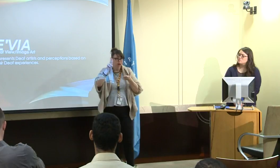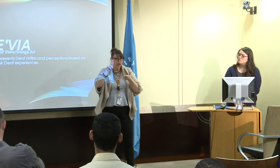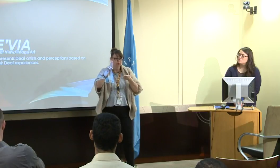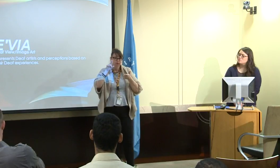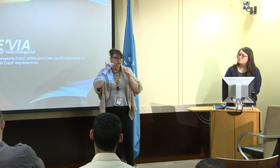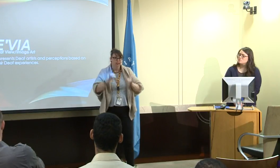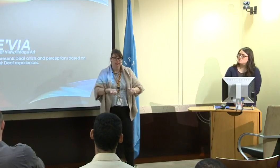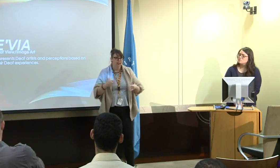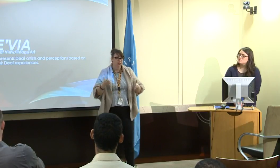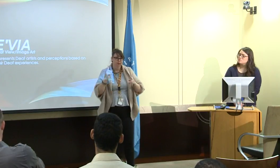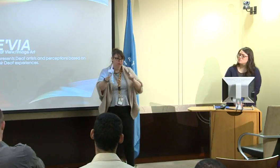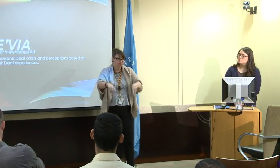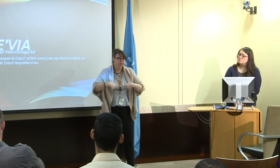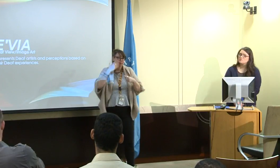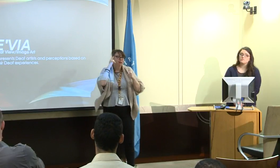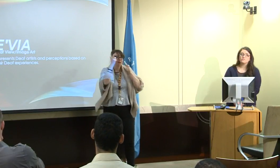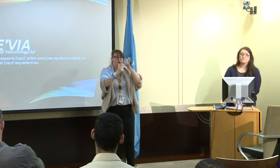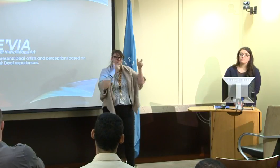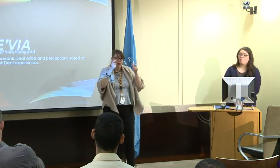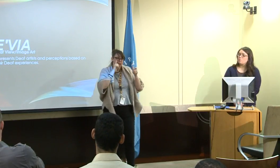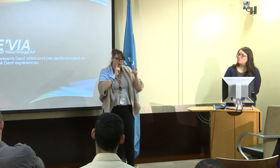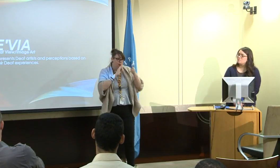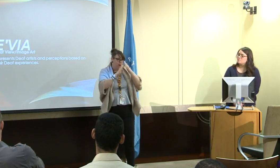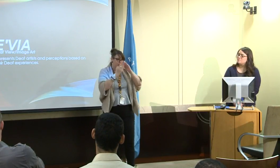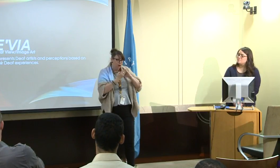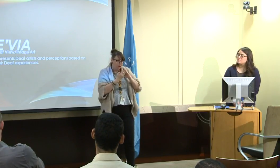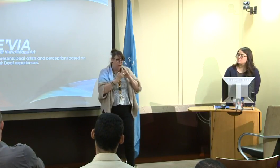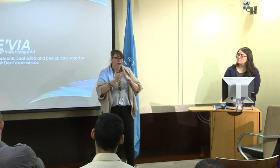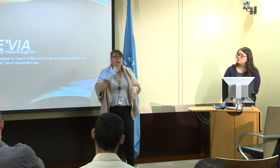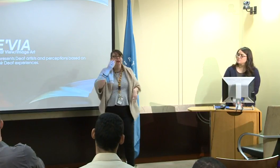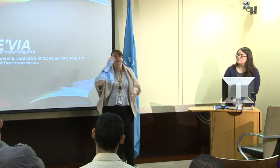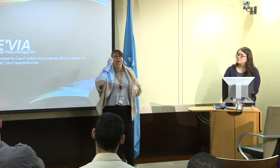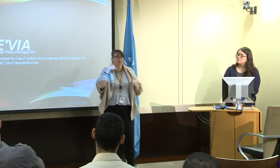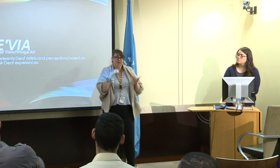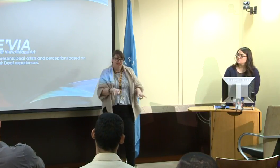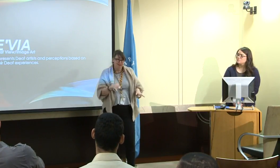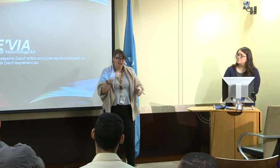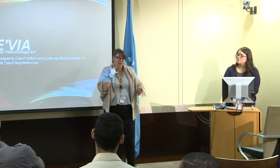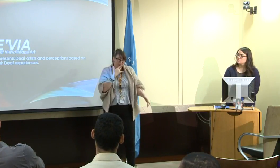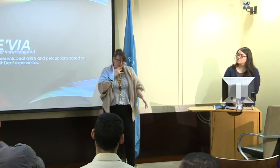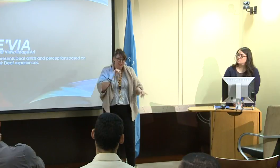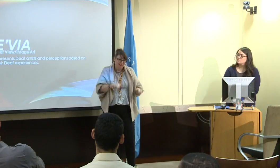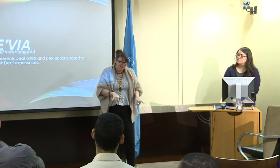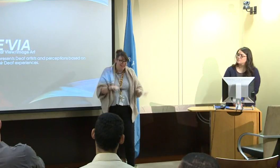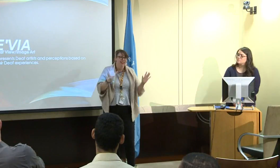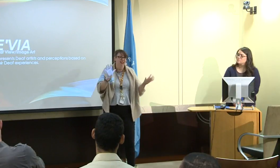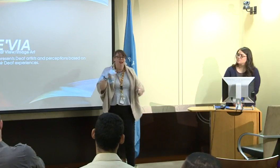I graduated from Gallaudet University, and as I moved here from Pennsylvania, I ended up staying here.